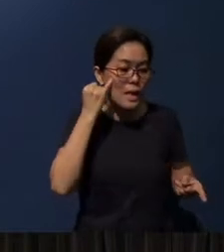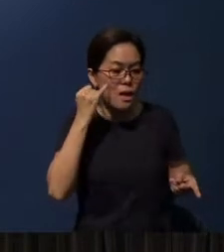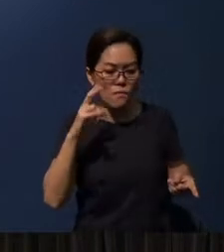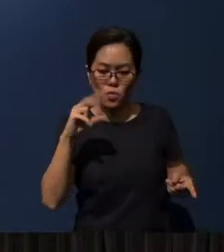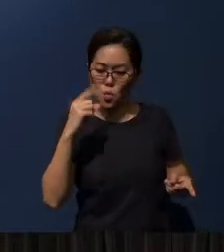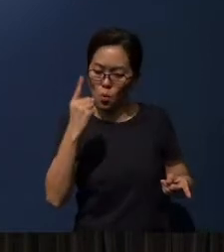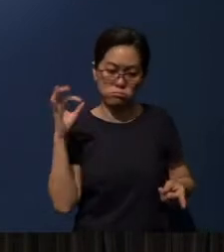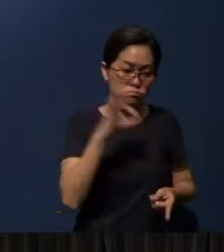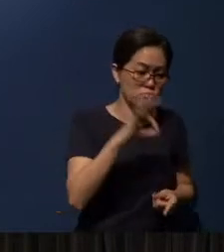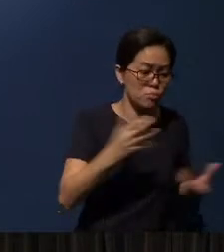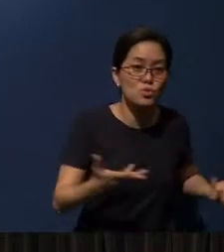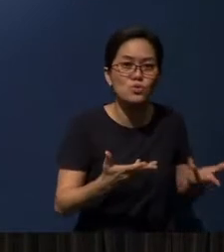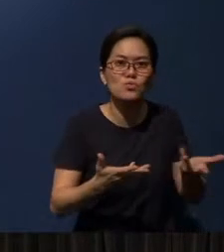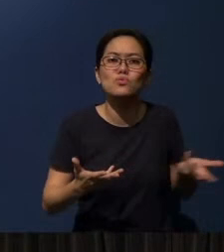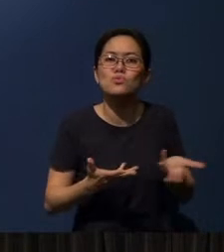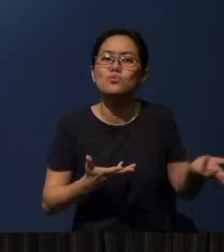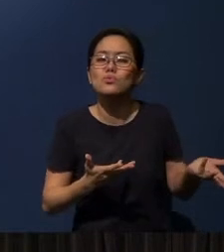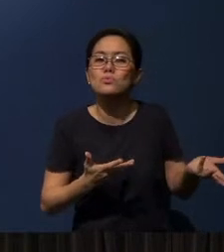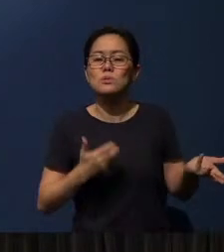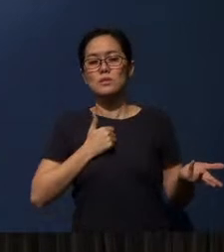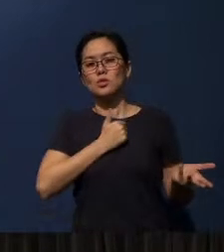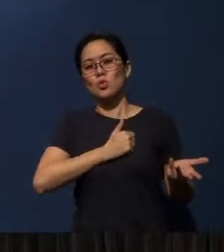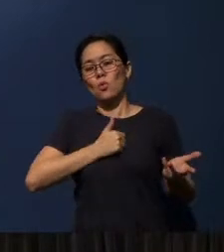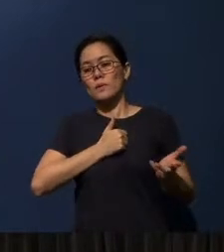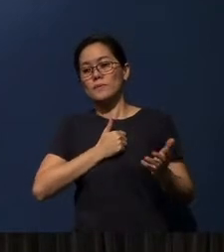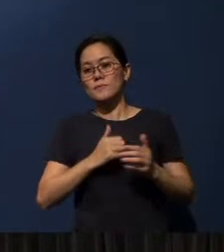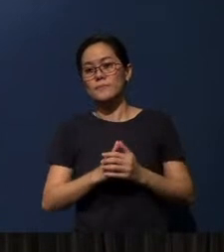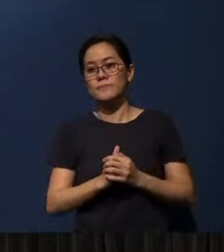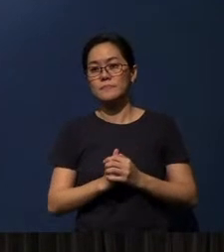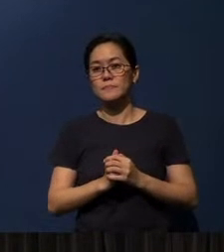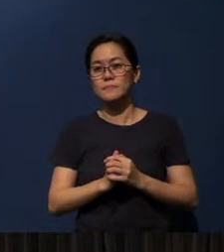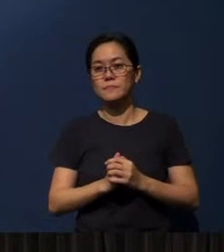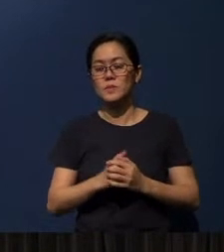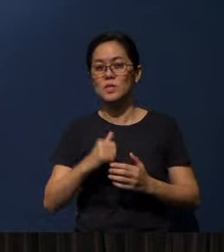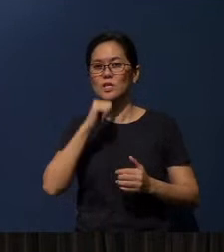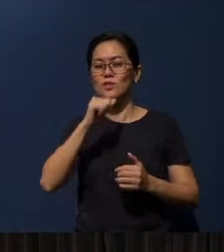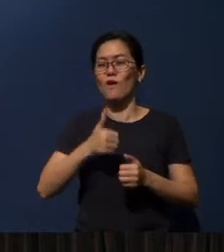Sorry, not following my words...